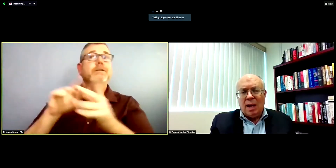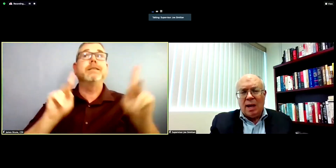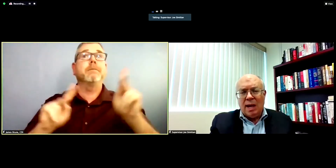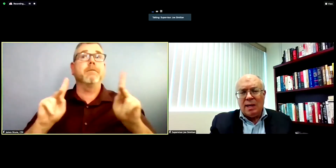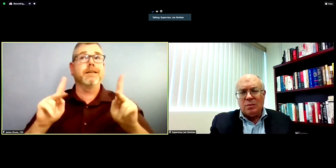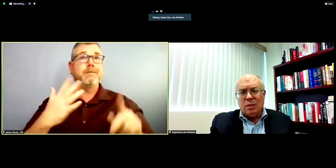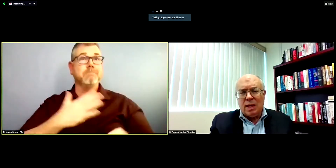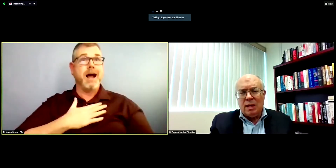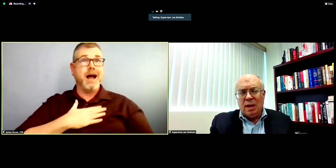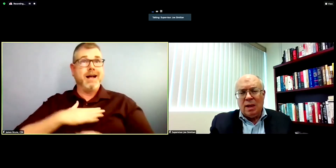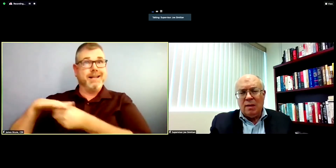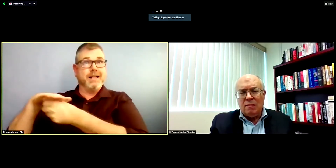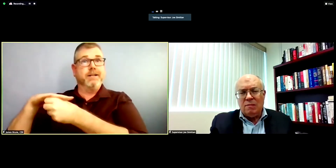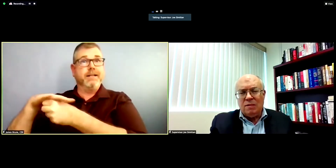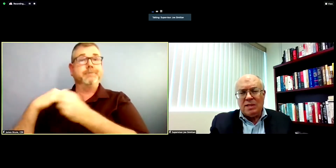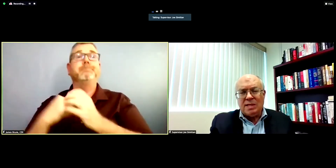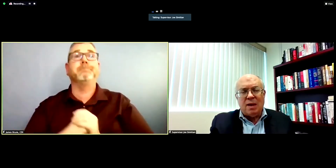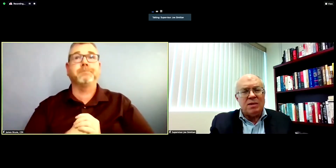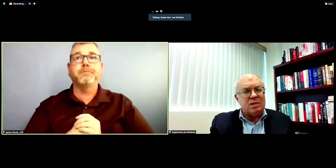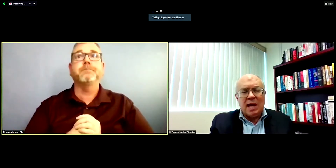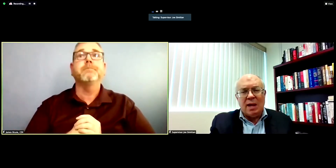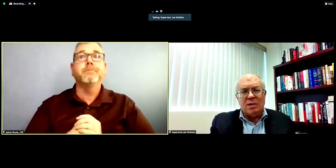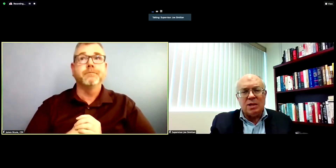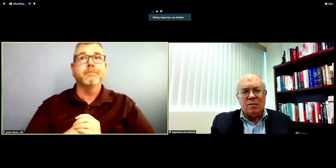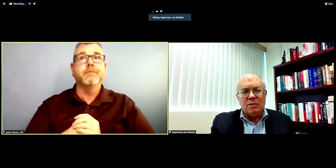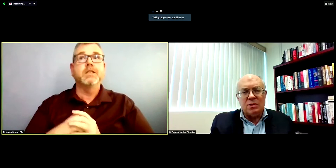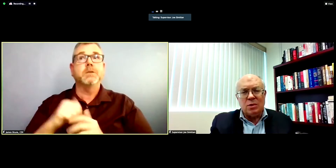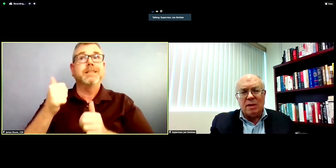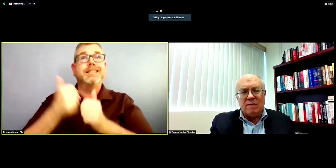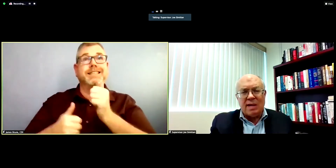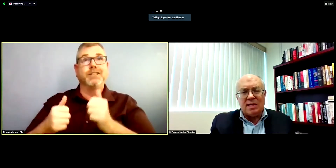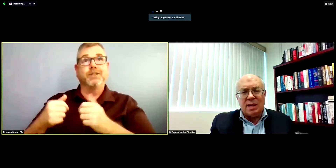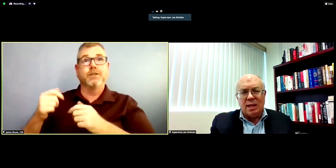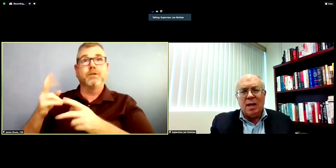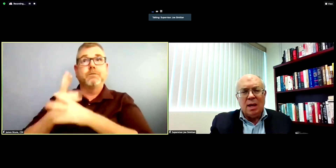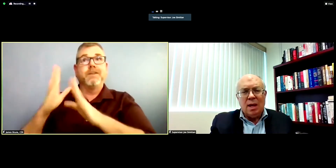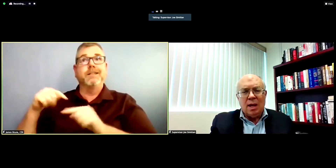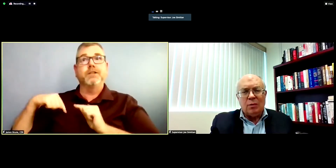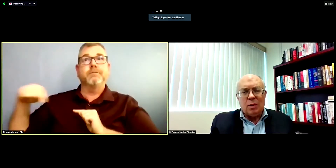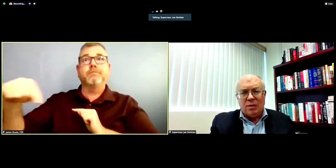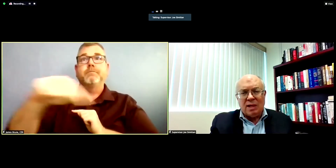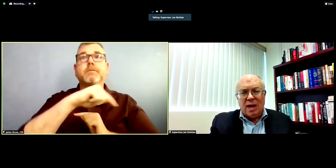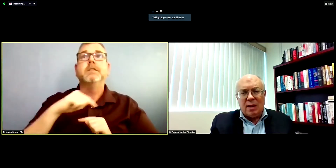uh and as we uh face down this challenge of distributing vaccine uh throughout the county